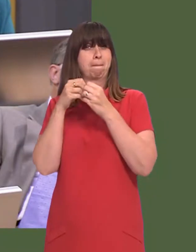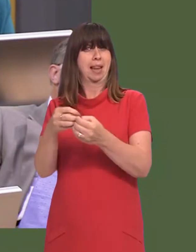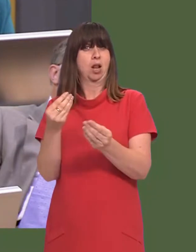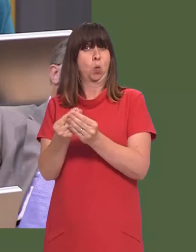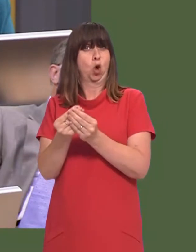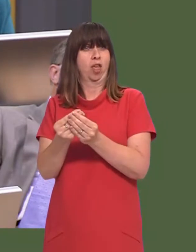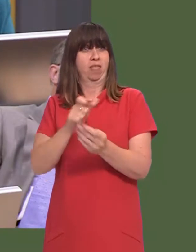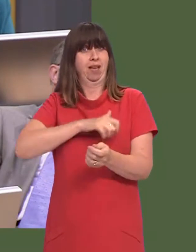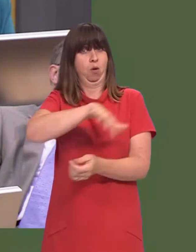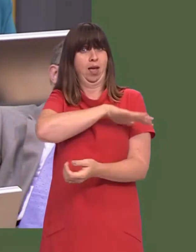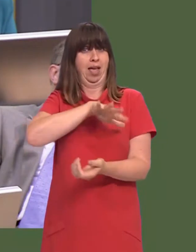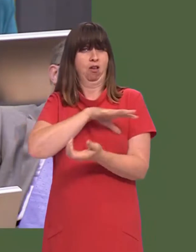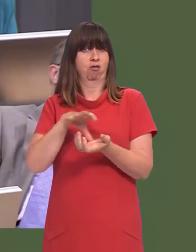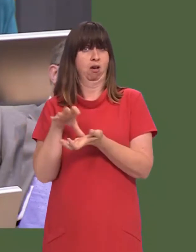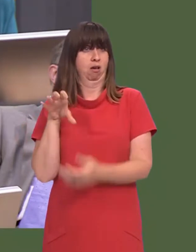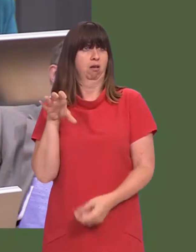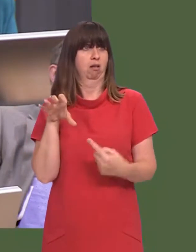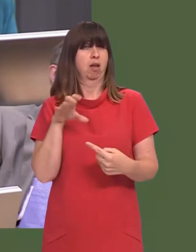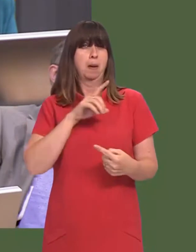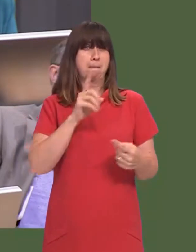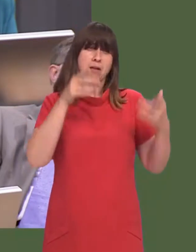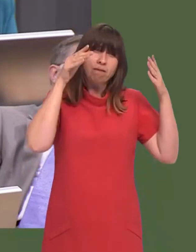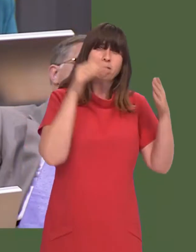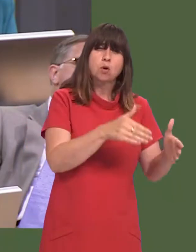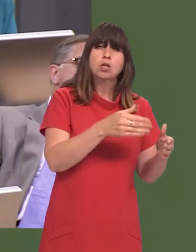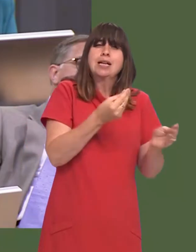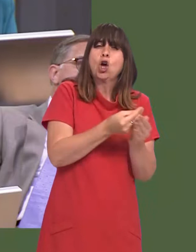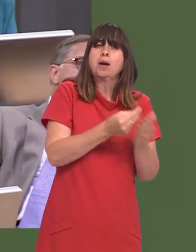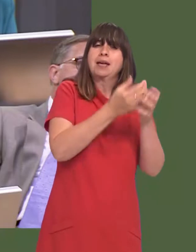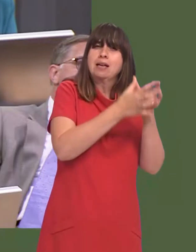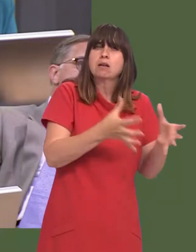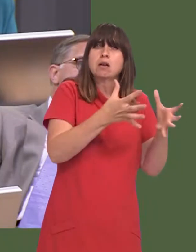to the local area and beyond, with a strong focus on the commercialisation and economic